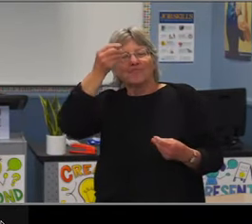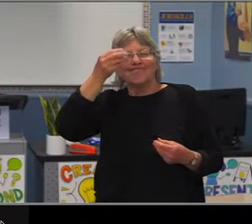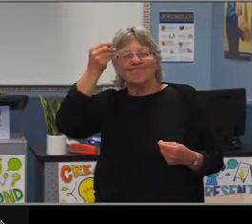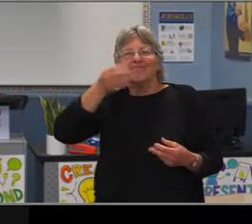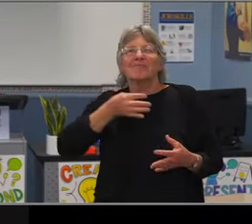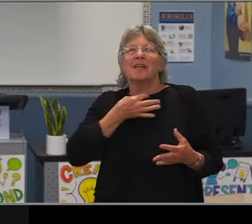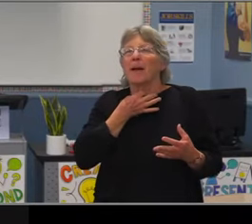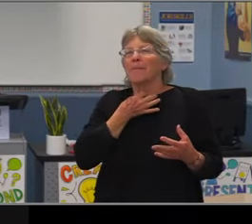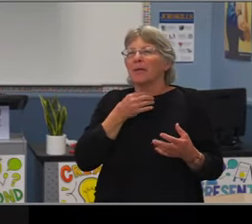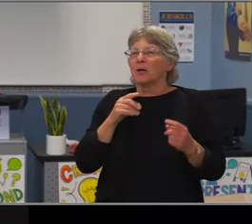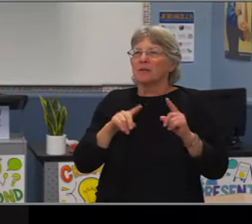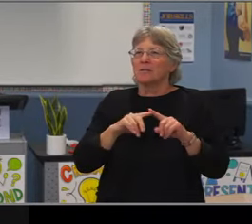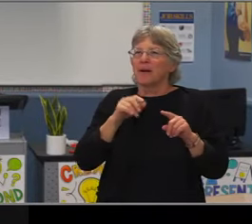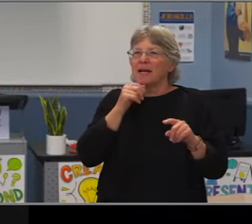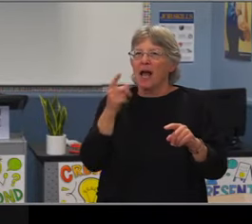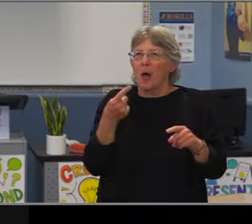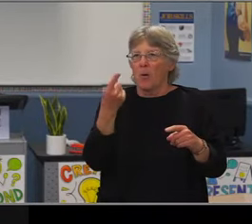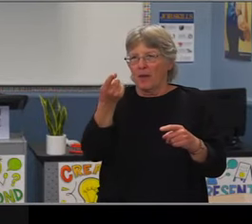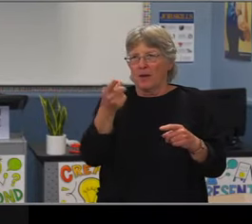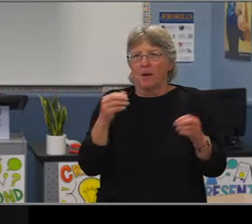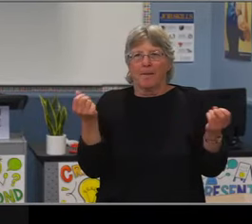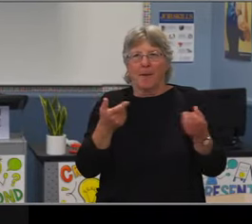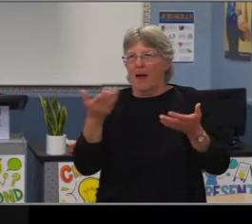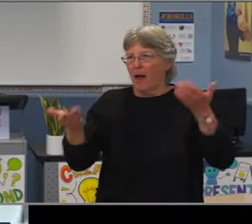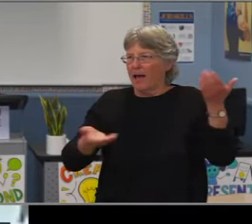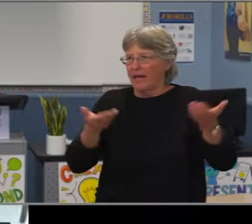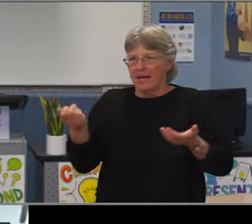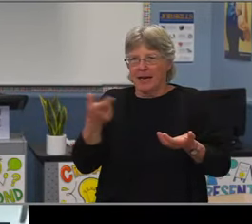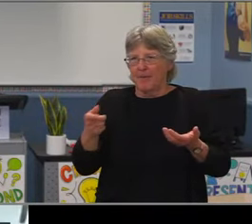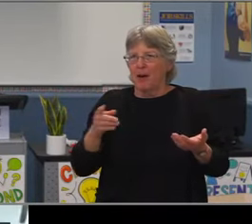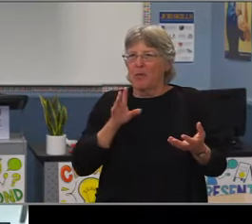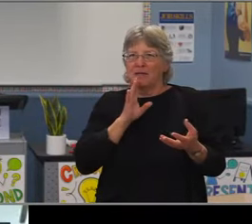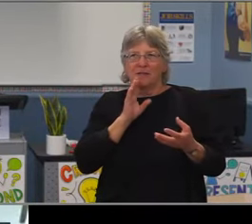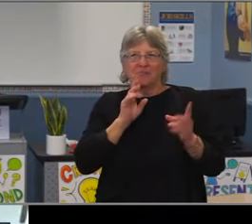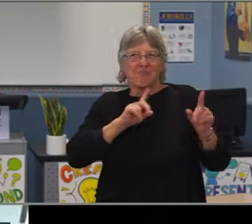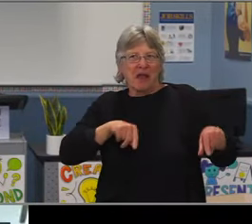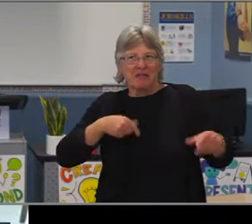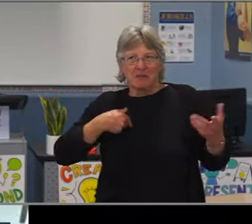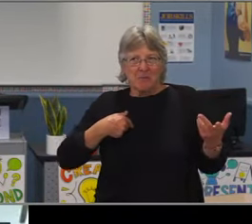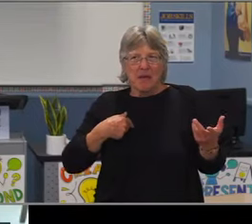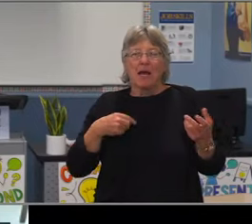because we know that once we have our ninth and 10th graders passed in that B credit deficient in ninth and 10th grade,